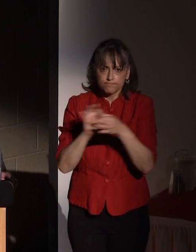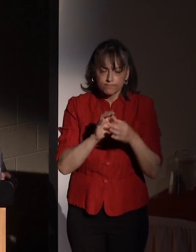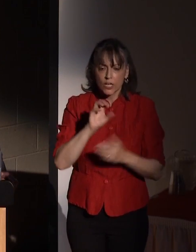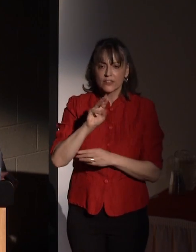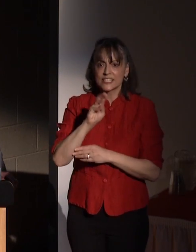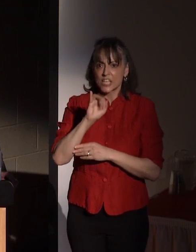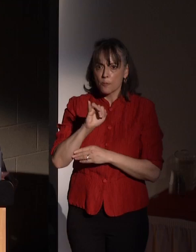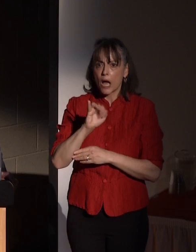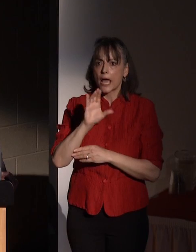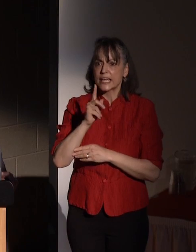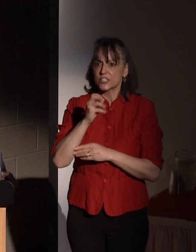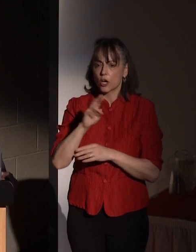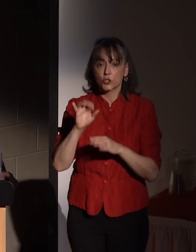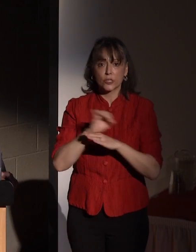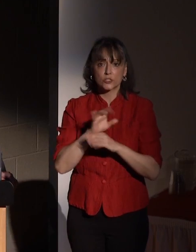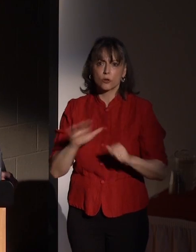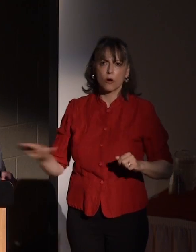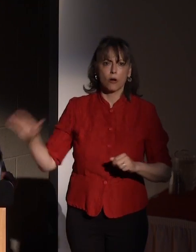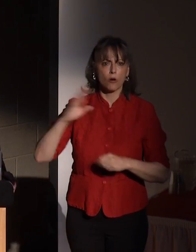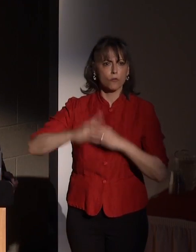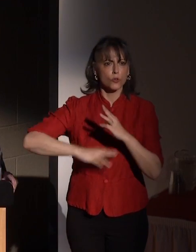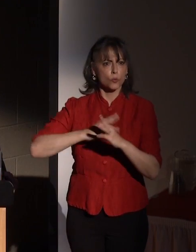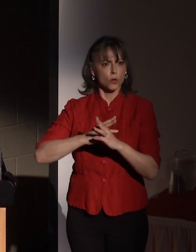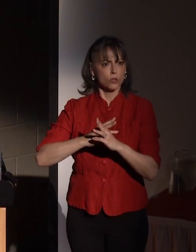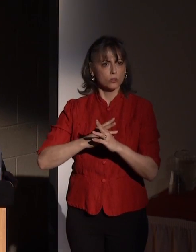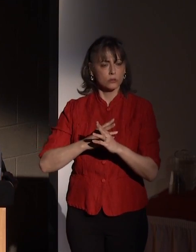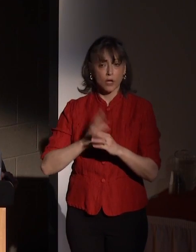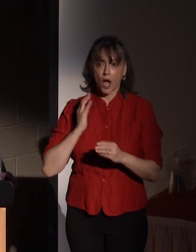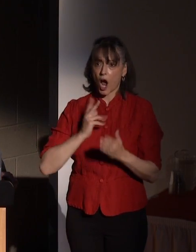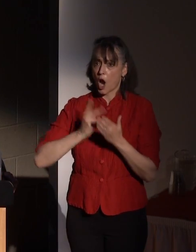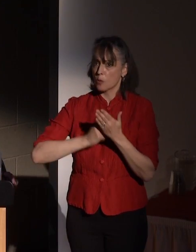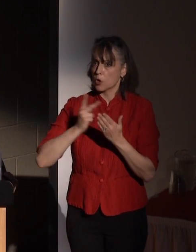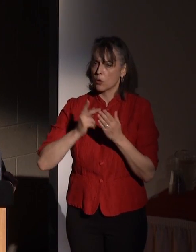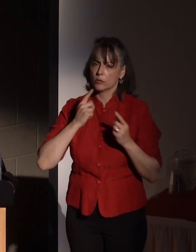worldwide. The program has become nationally and indeed